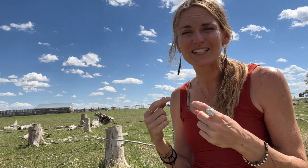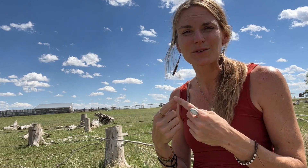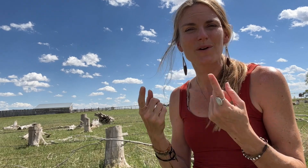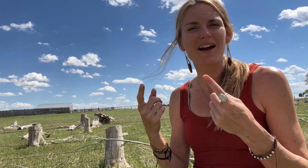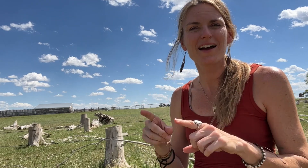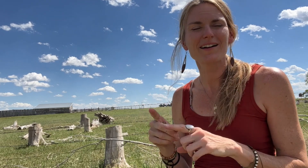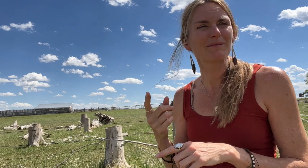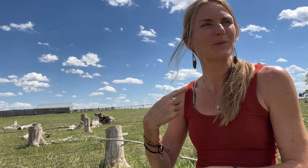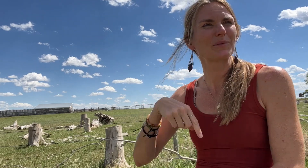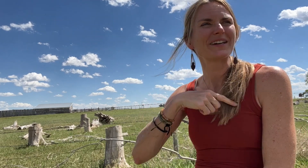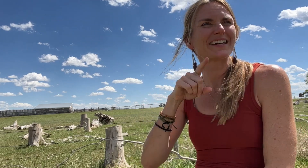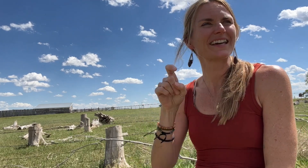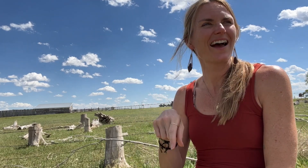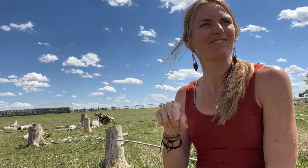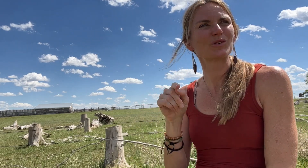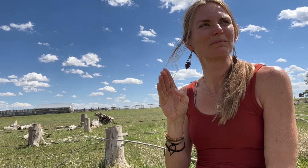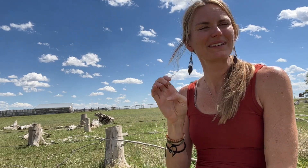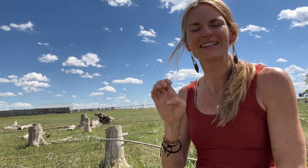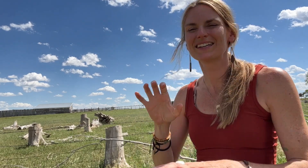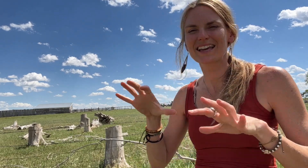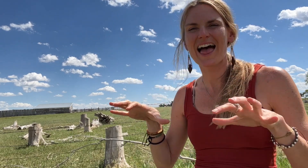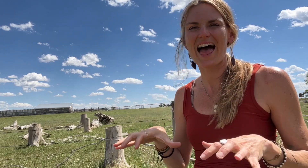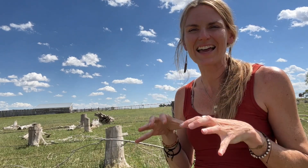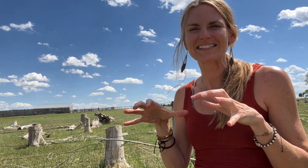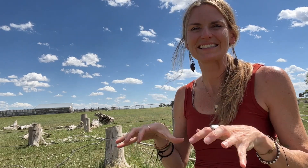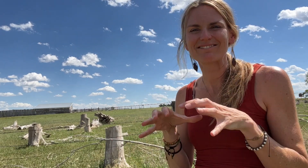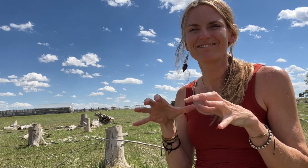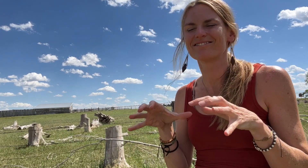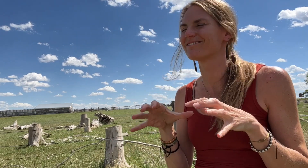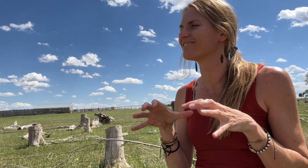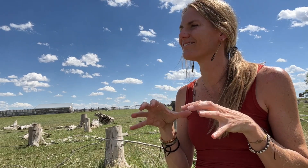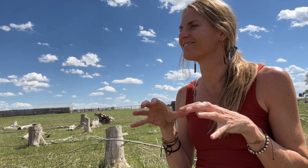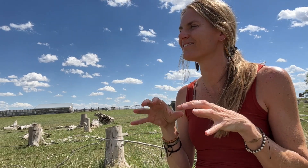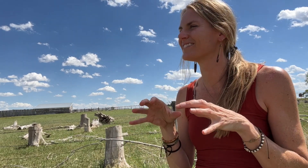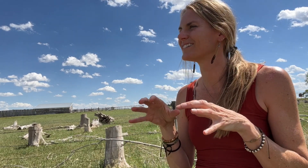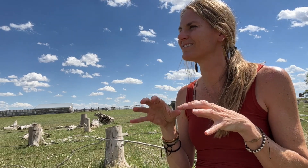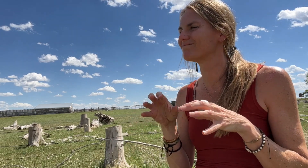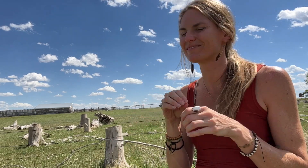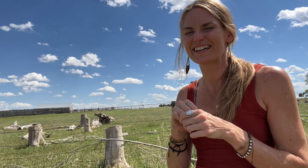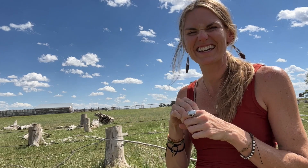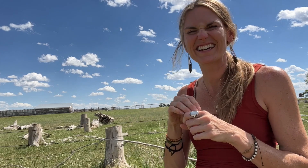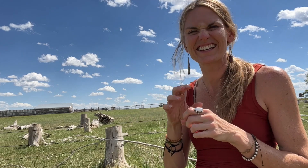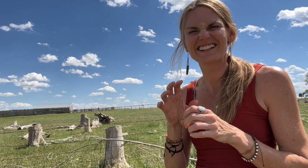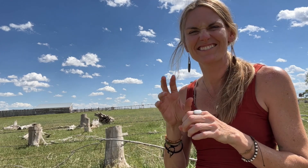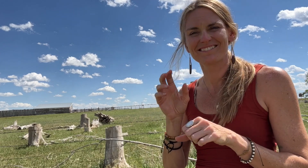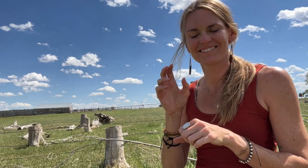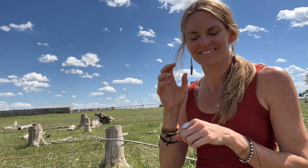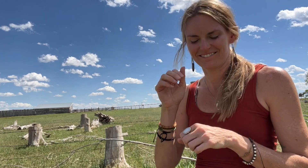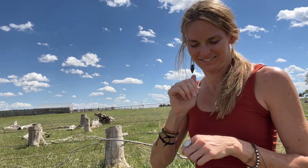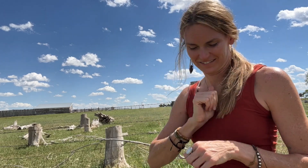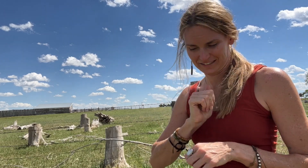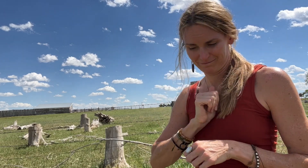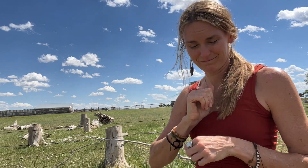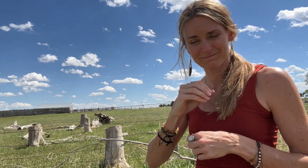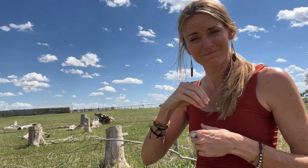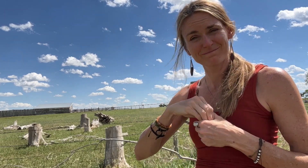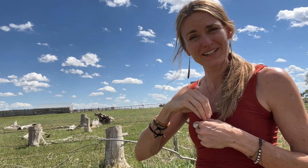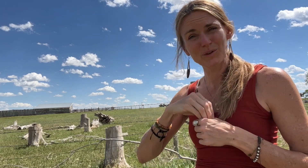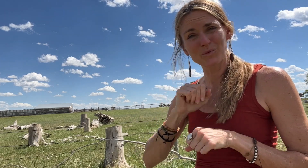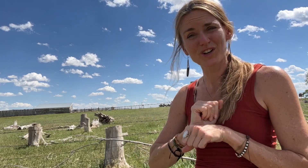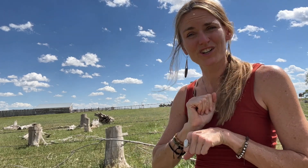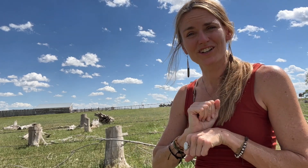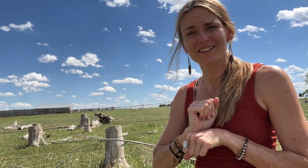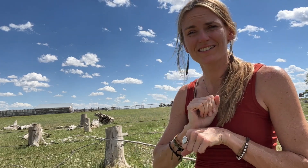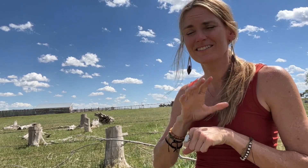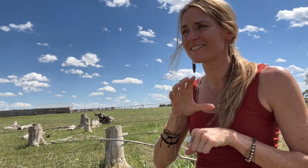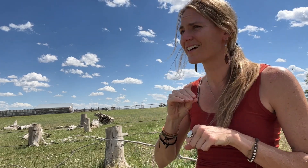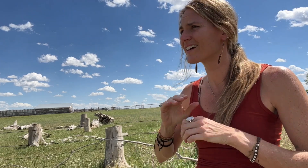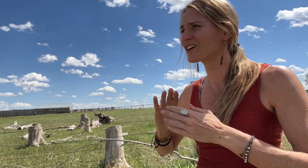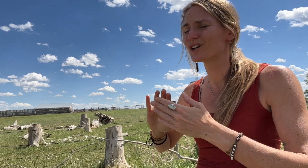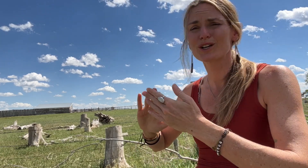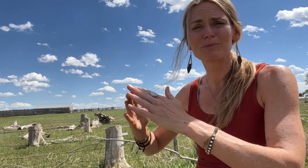For healing to happen, we need to be active in our inner work,